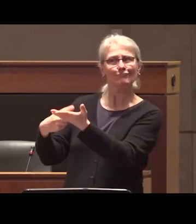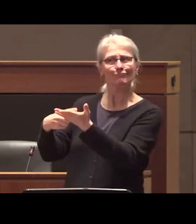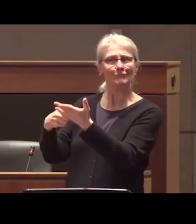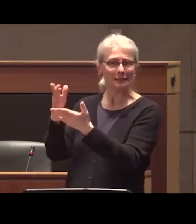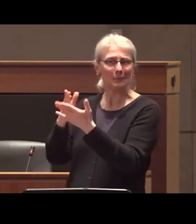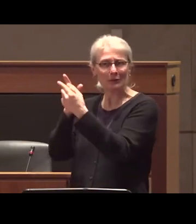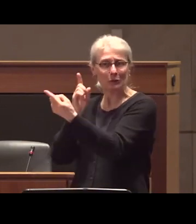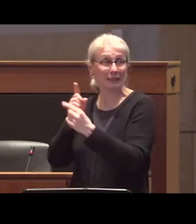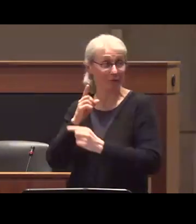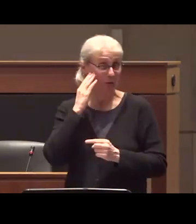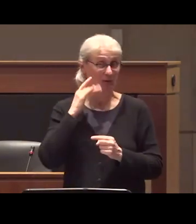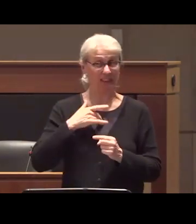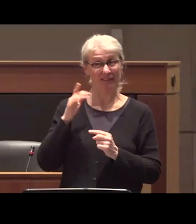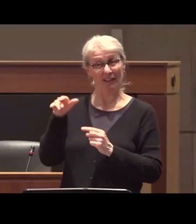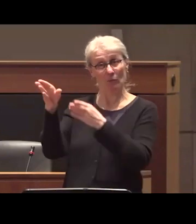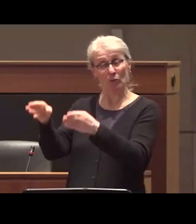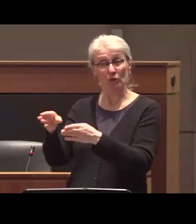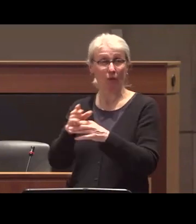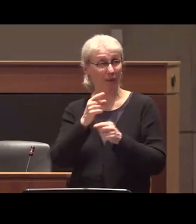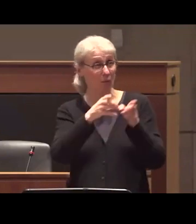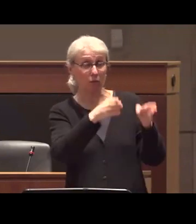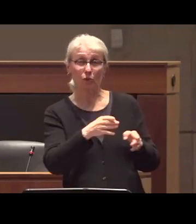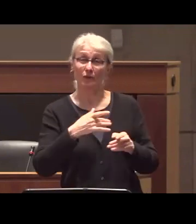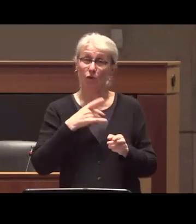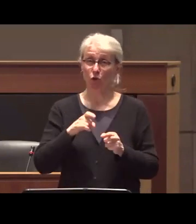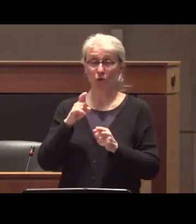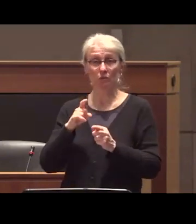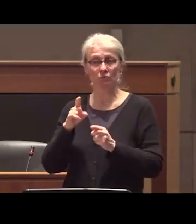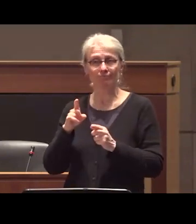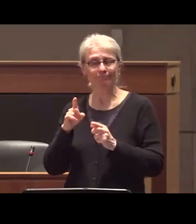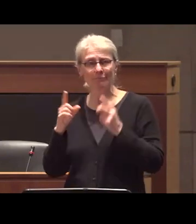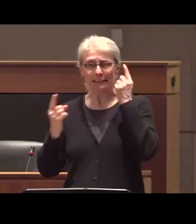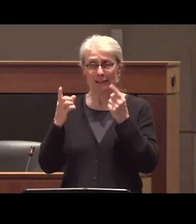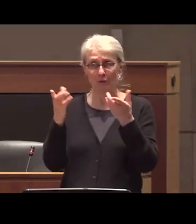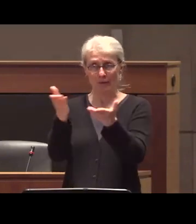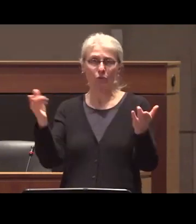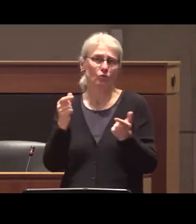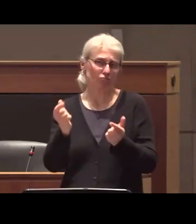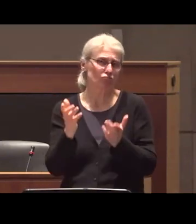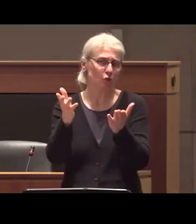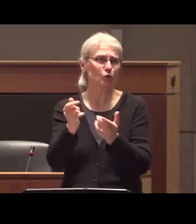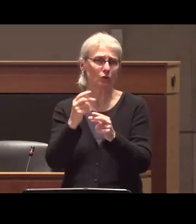know somebody who you feel should be recognized we we encourage you to to nominate them uh so